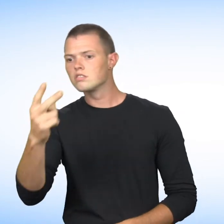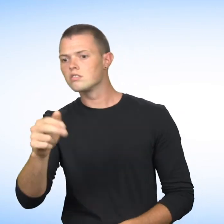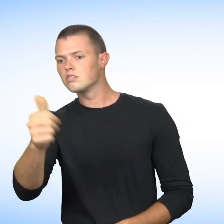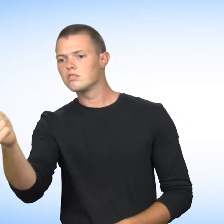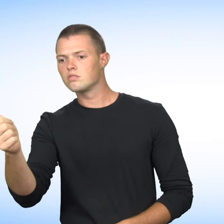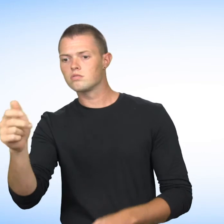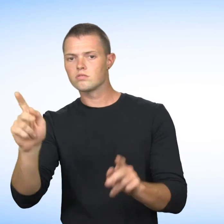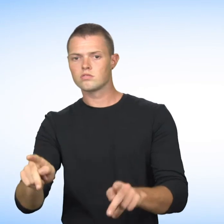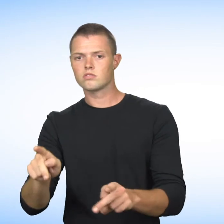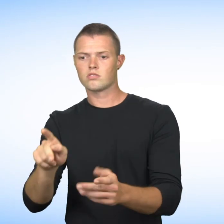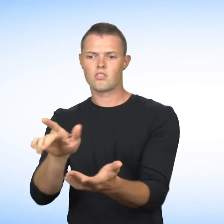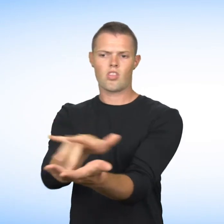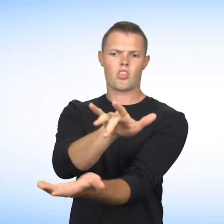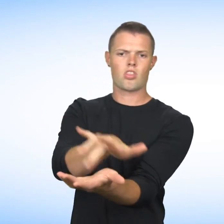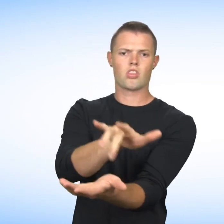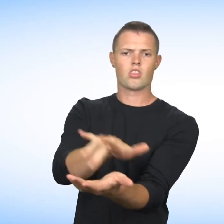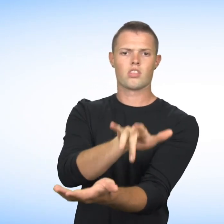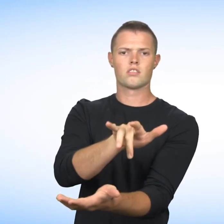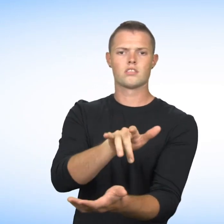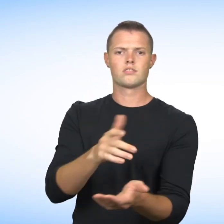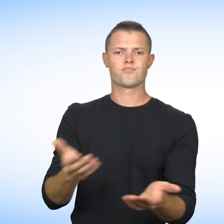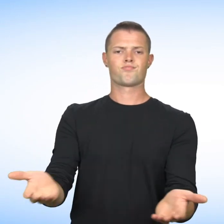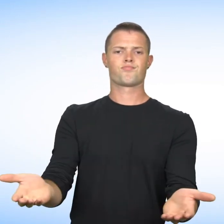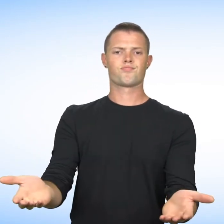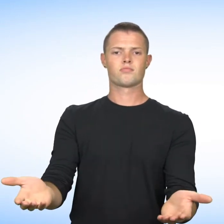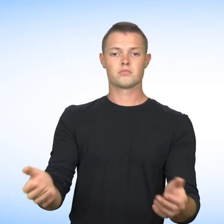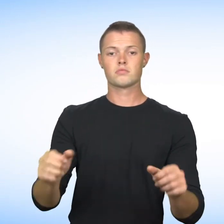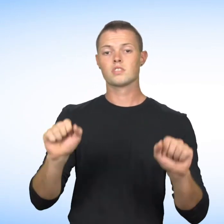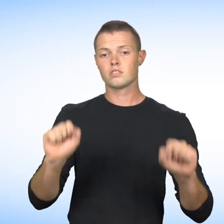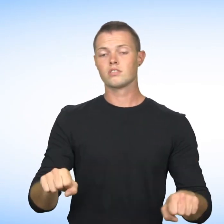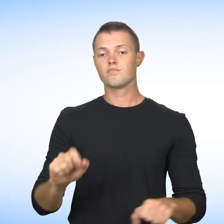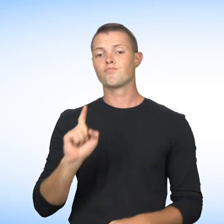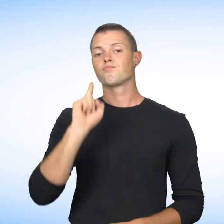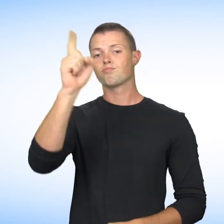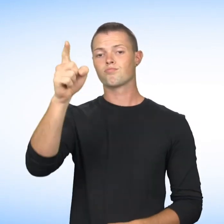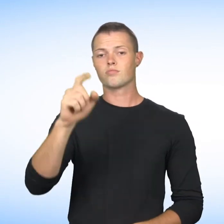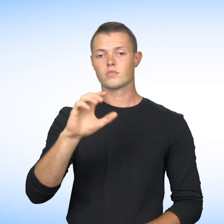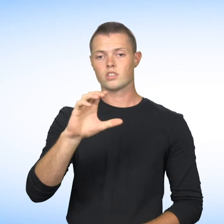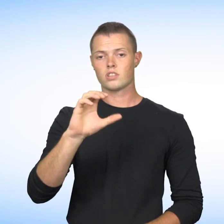or if you have a reason to believe that an elderly or disabled person around you is a victim